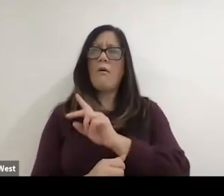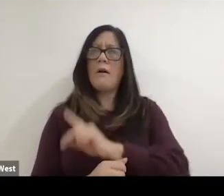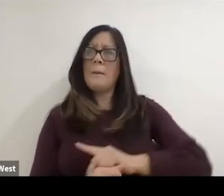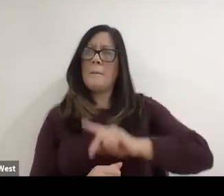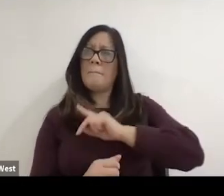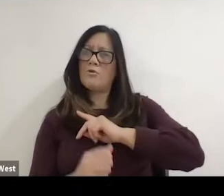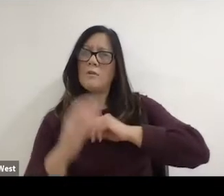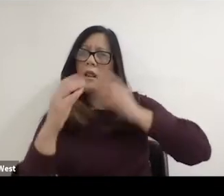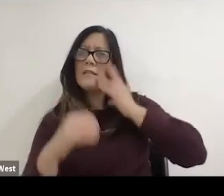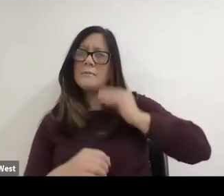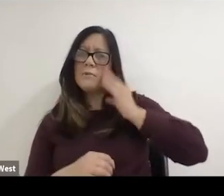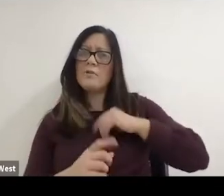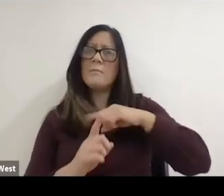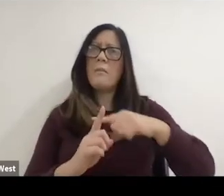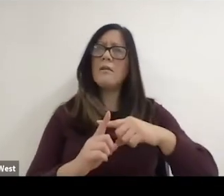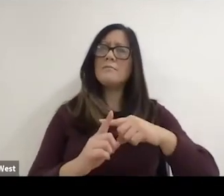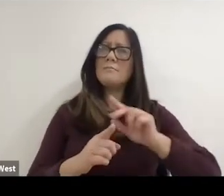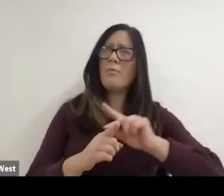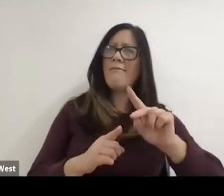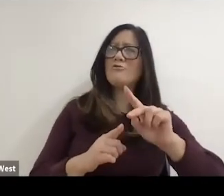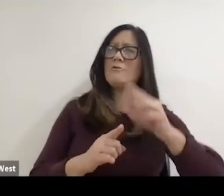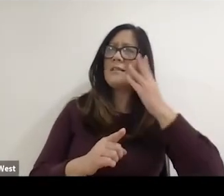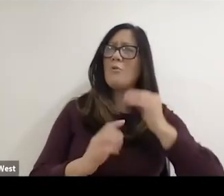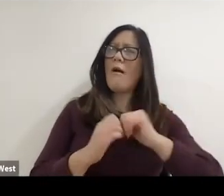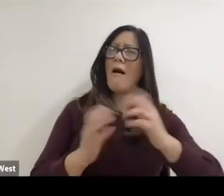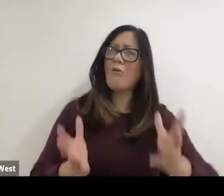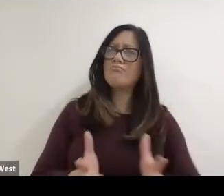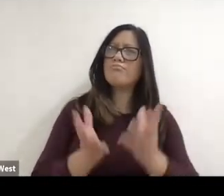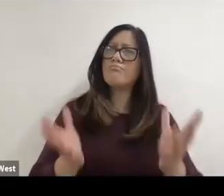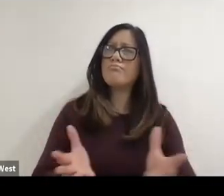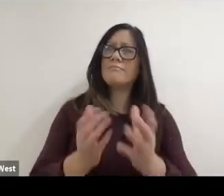Because you all have had major roles in that. Who would like to start off?